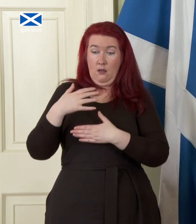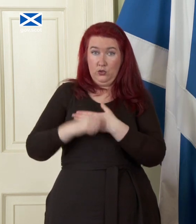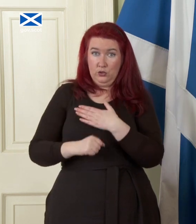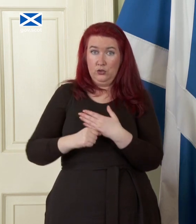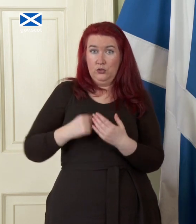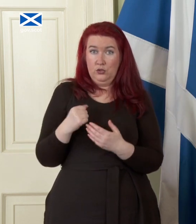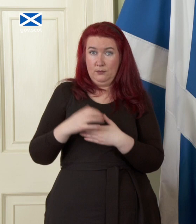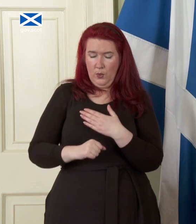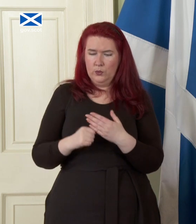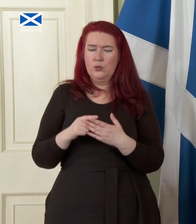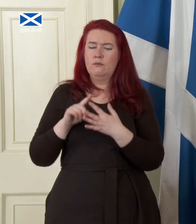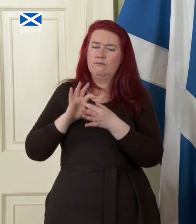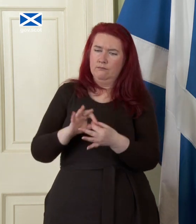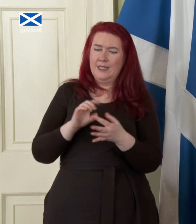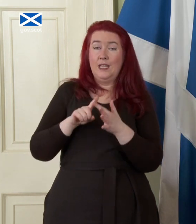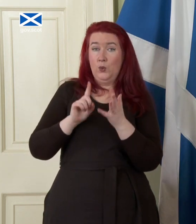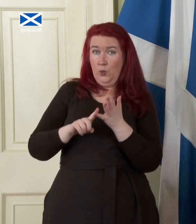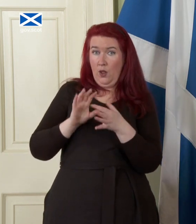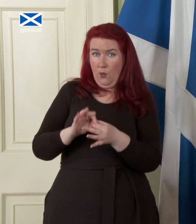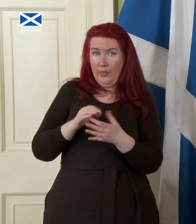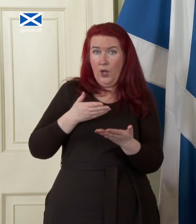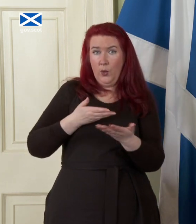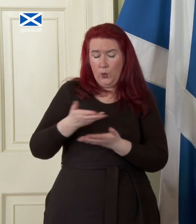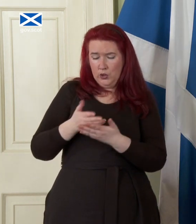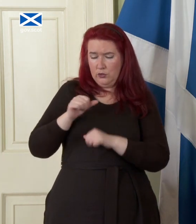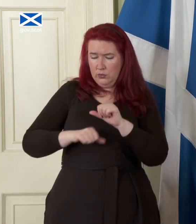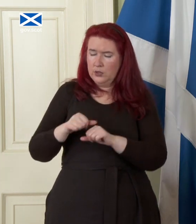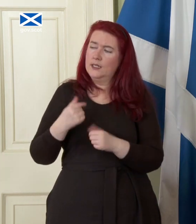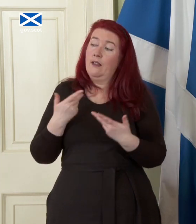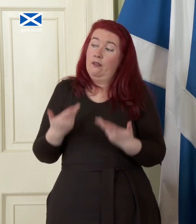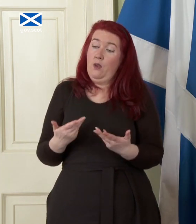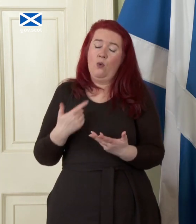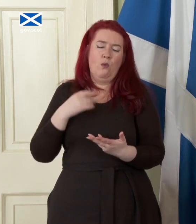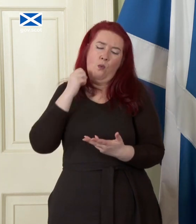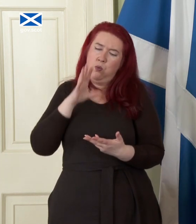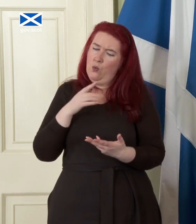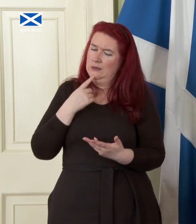with respect to the negotiation process we're not going to put at this stage definitive timelines